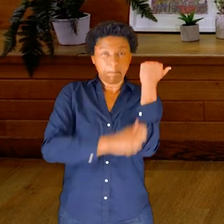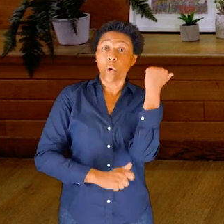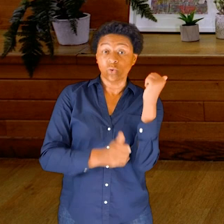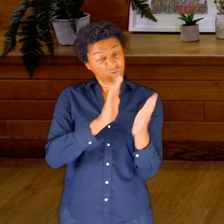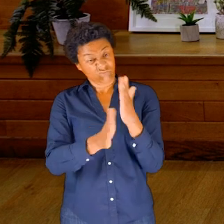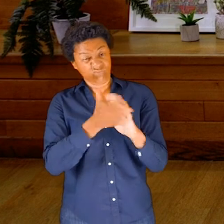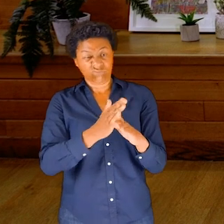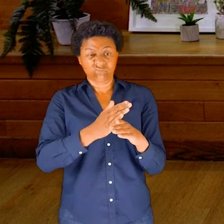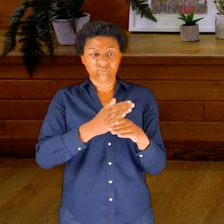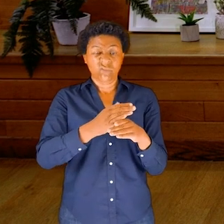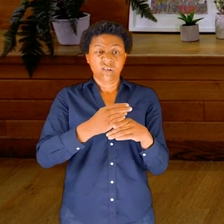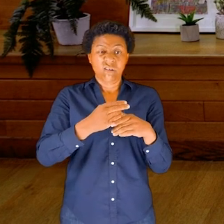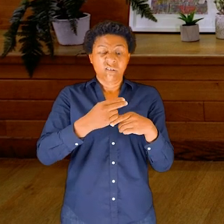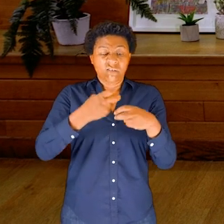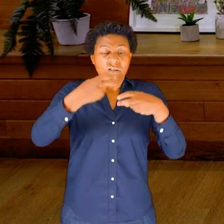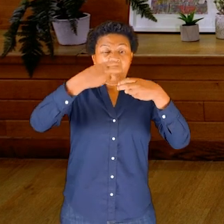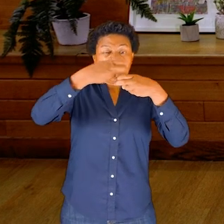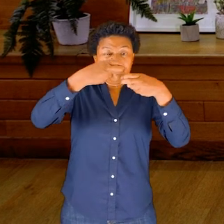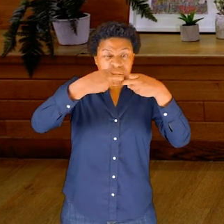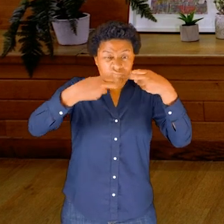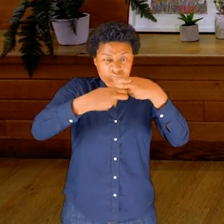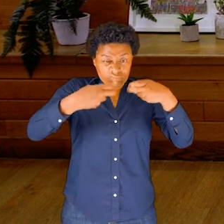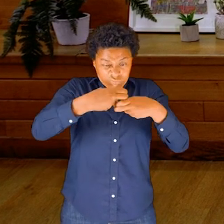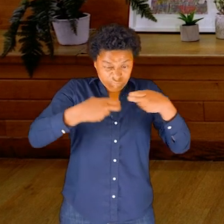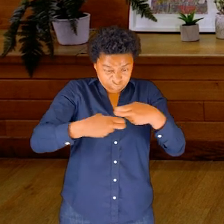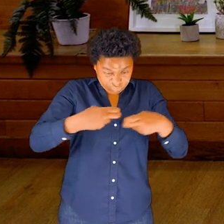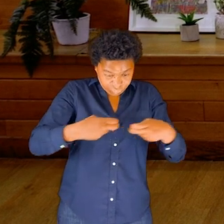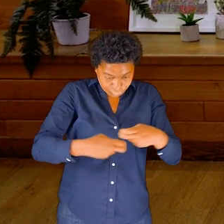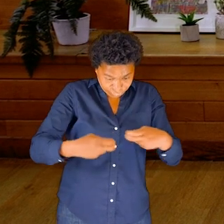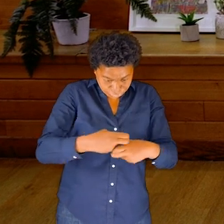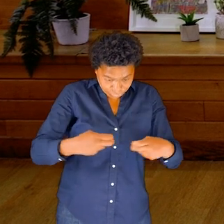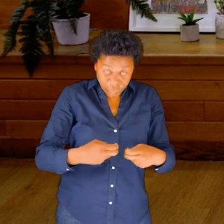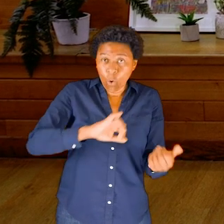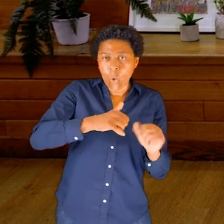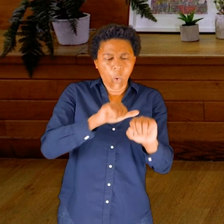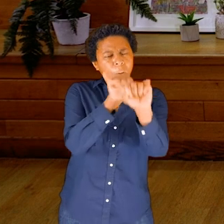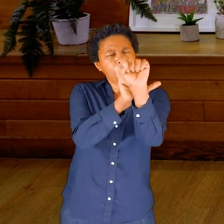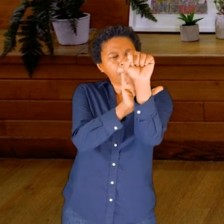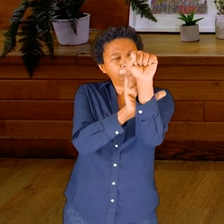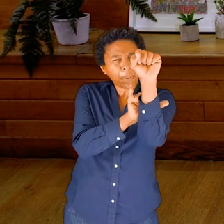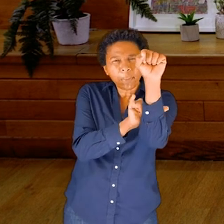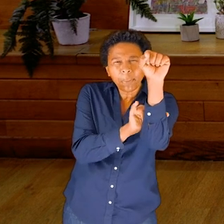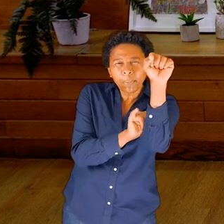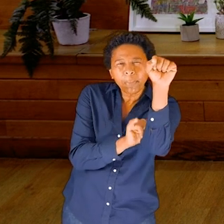the other, linking your whole spine. But around the spine, also in the bones of the spine, there’s a lot